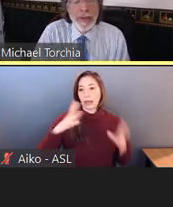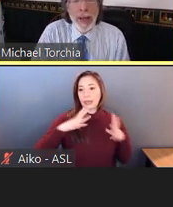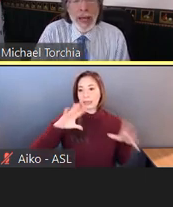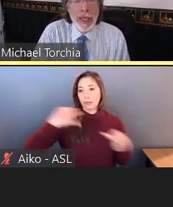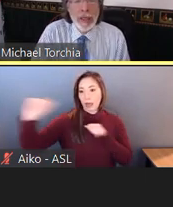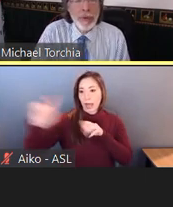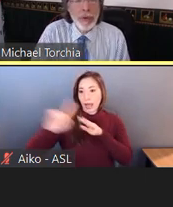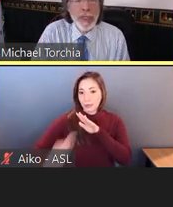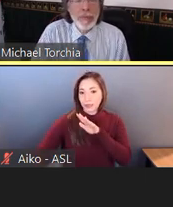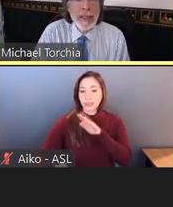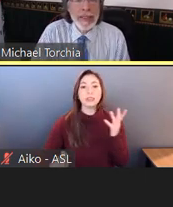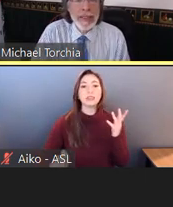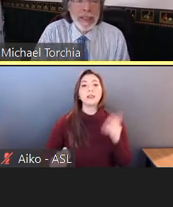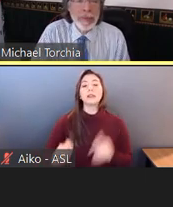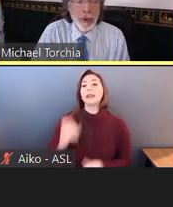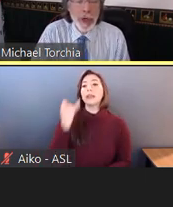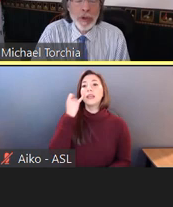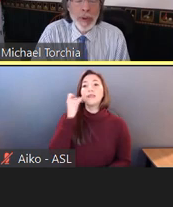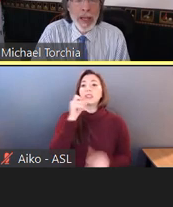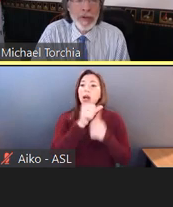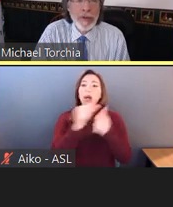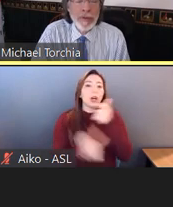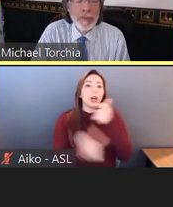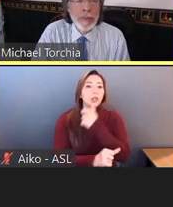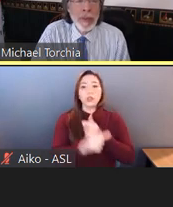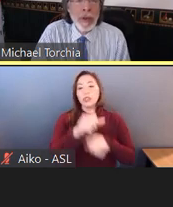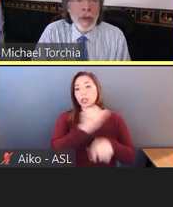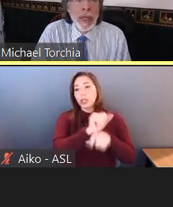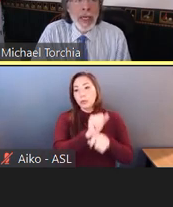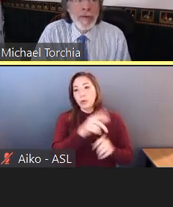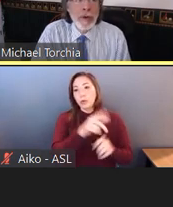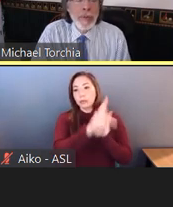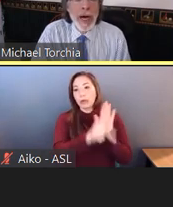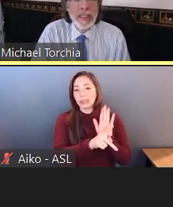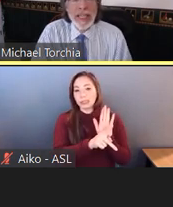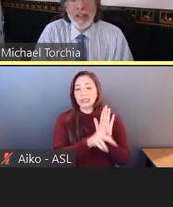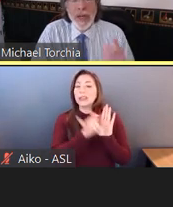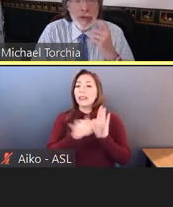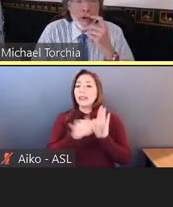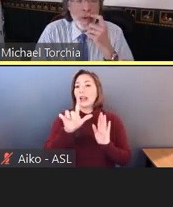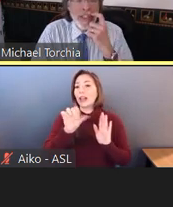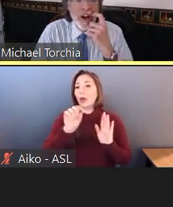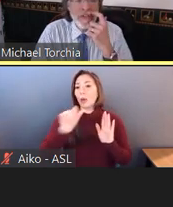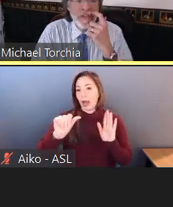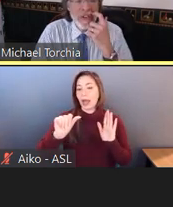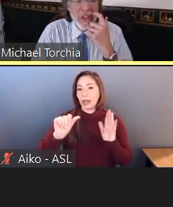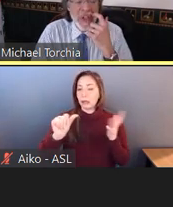by the employer's policies. If your policy says you get two weeks off